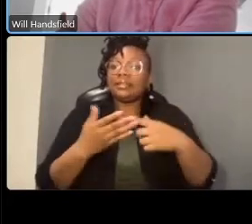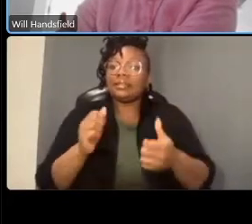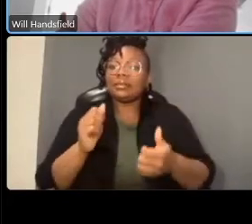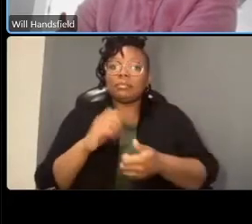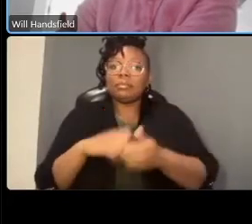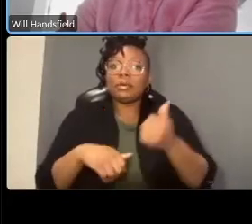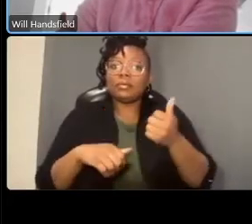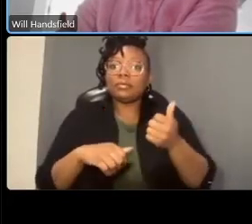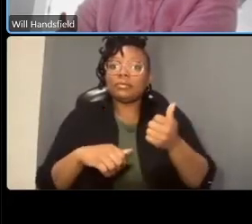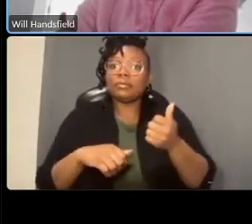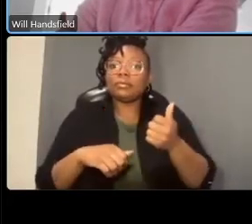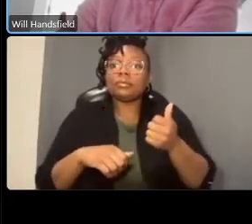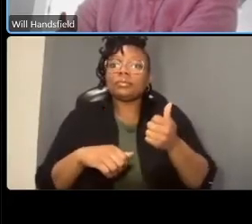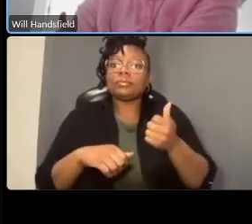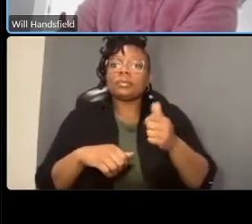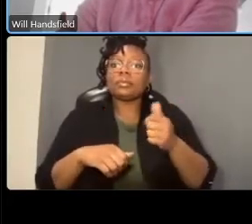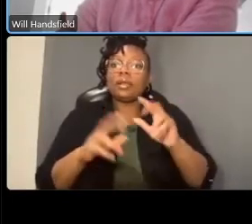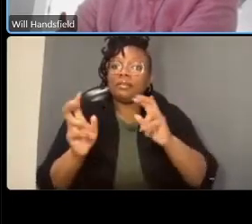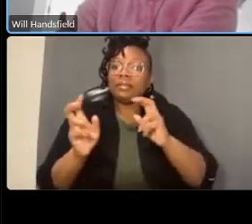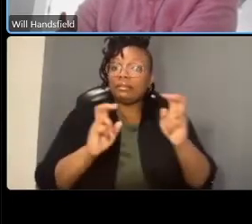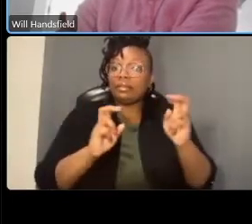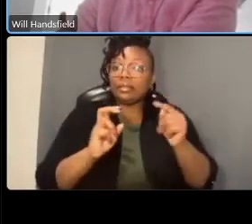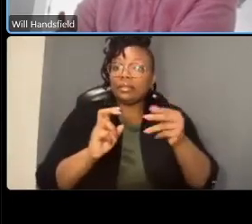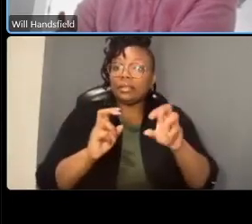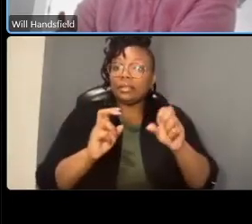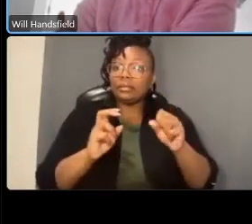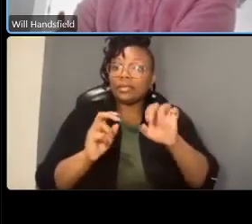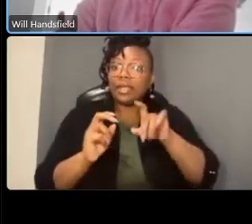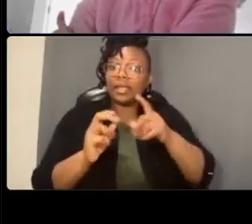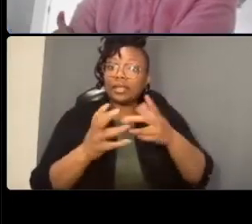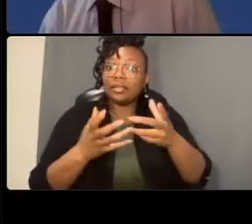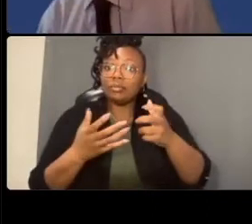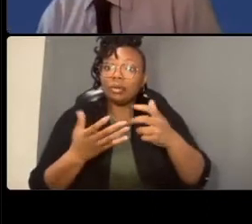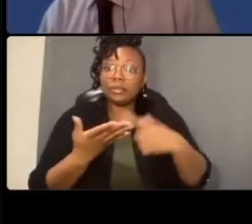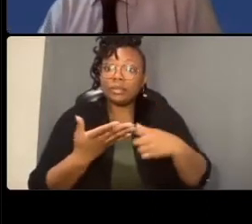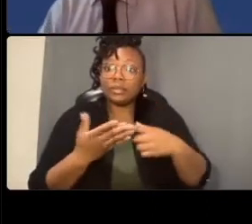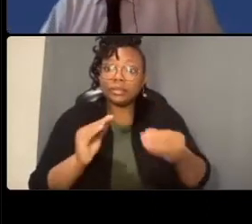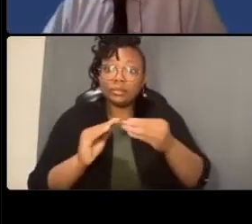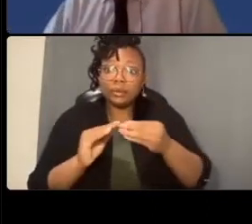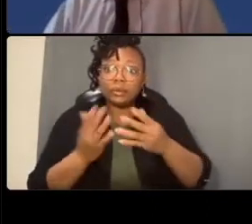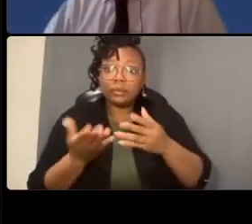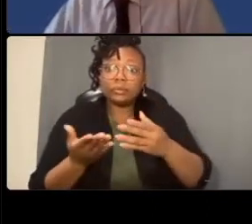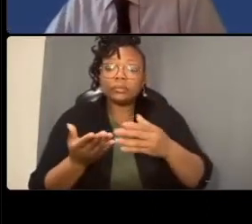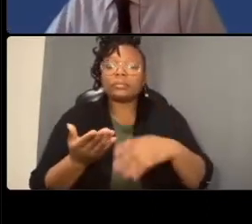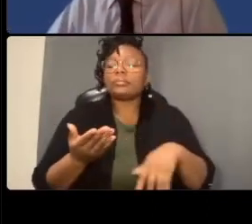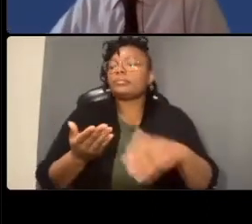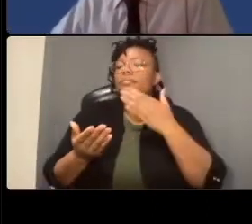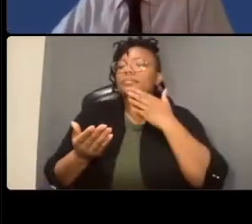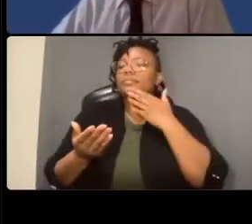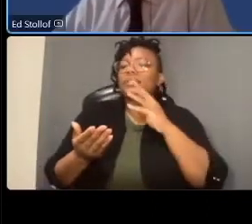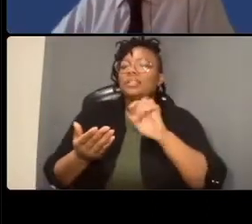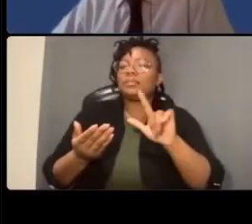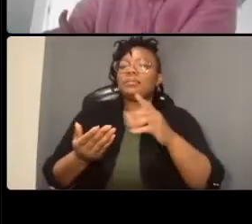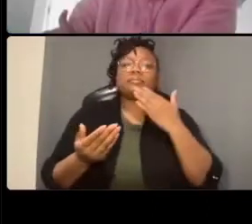ed did you what did you want me to cover yeah thanks will appreciate it thank you thank you ed